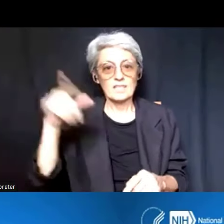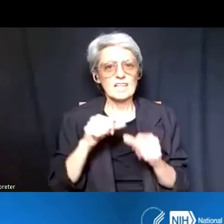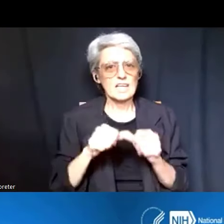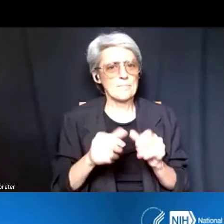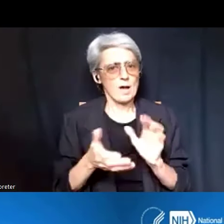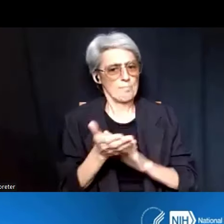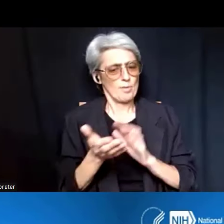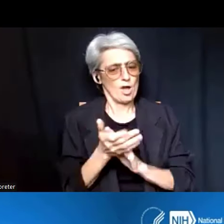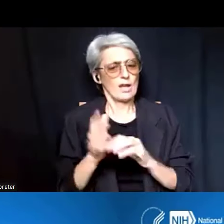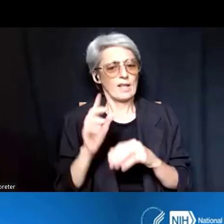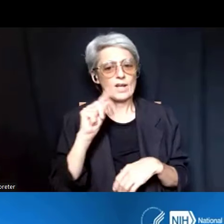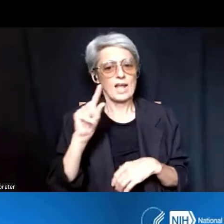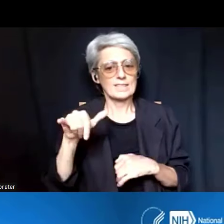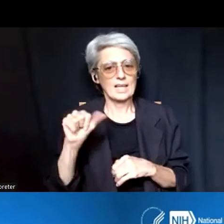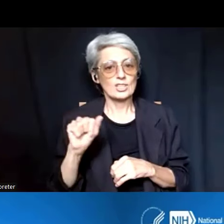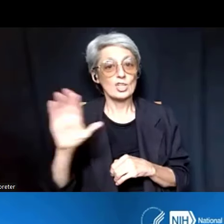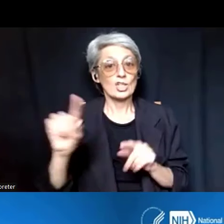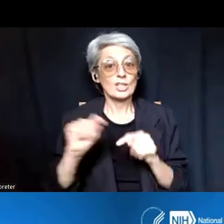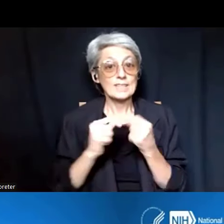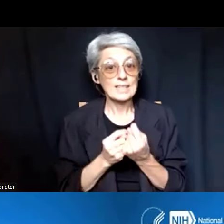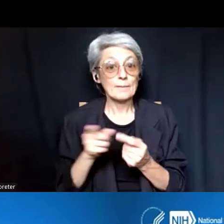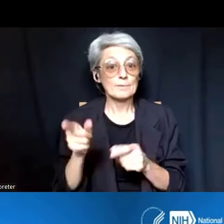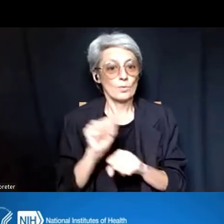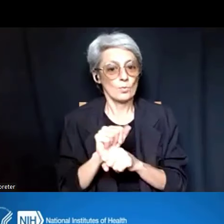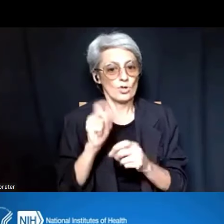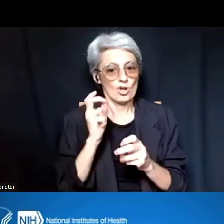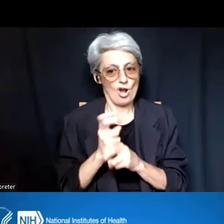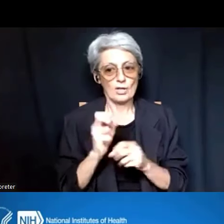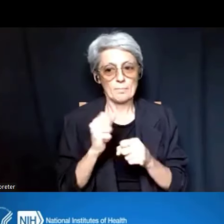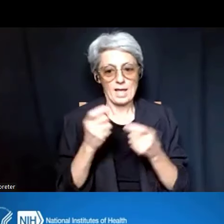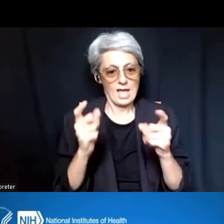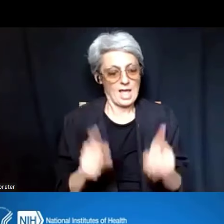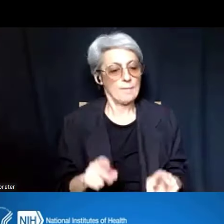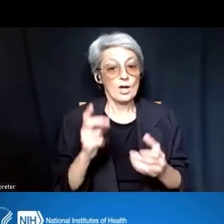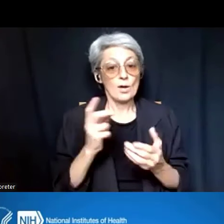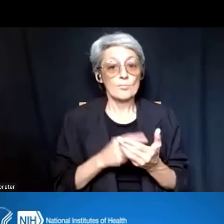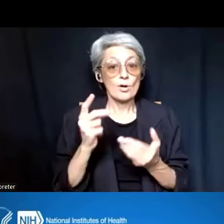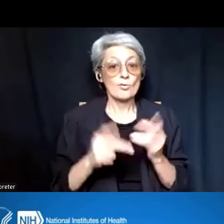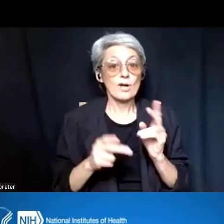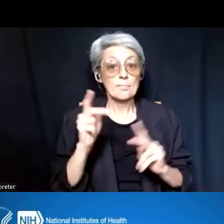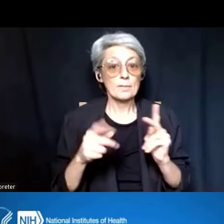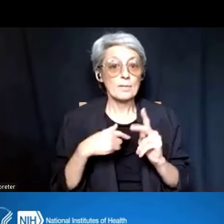really hard to make this happen. So, program people have ideas, and people like Anastasiya